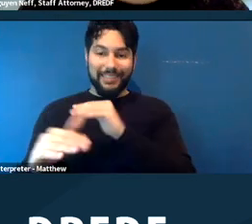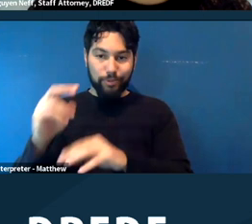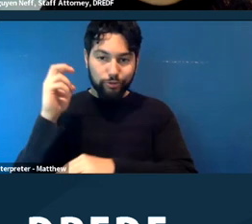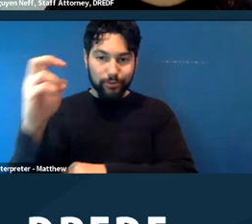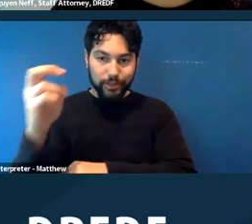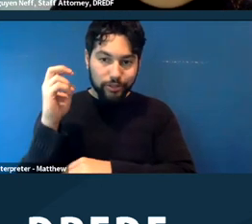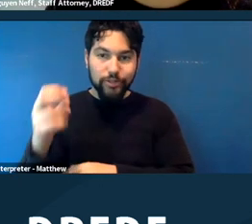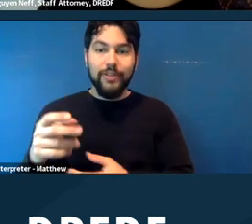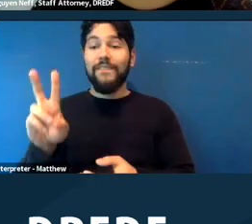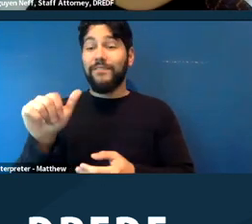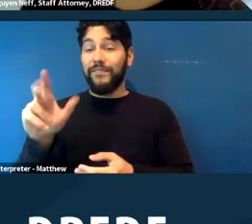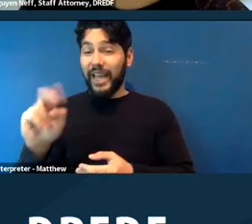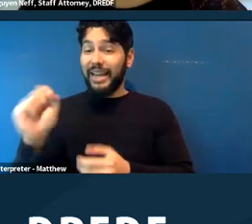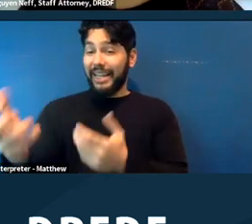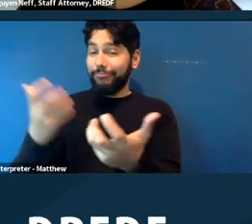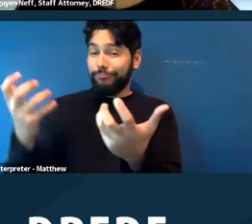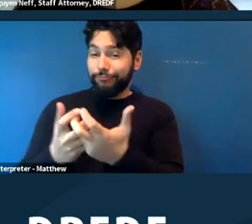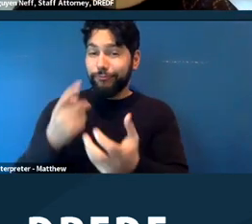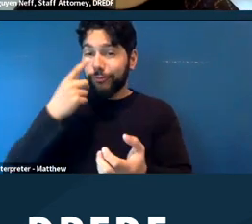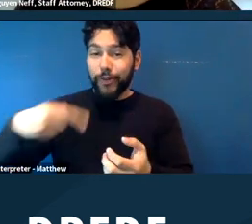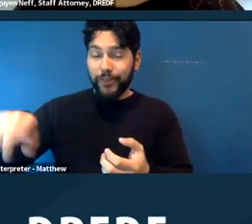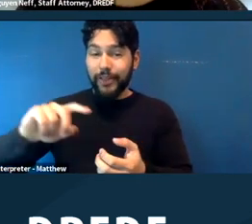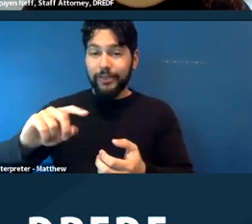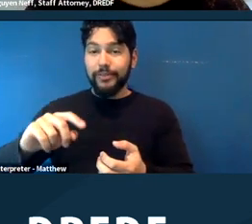vans and whatnot, that are able to transport people in wheelchair,